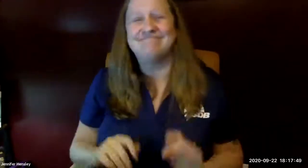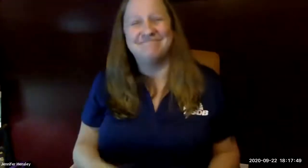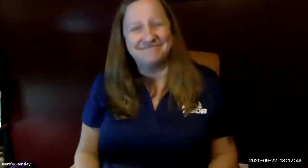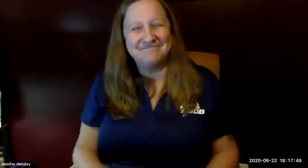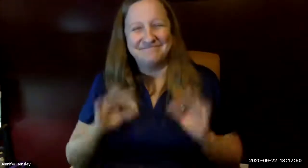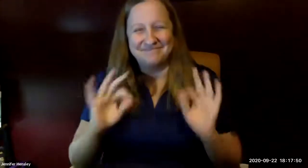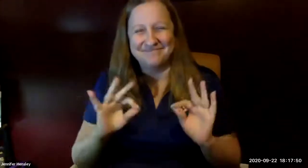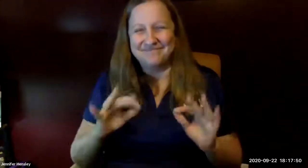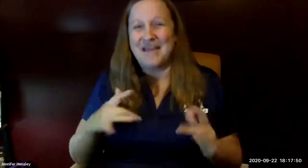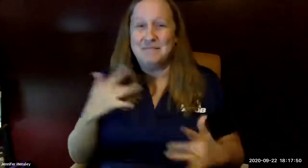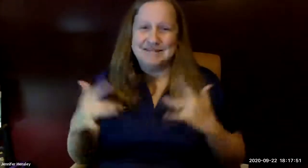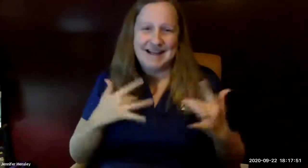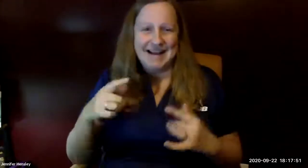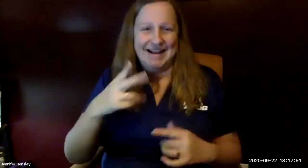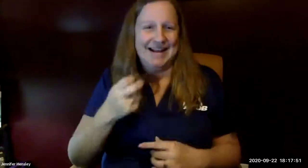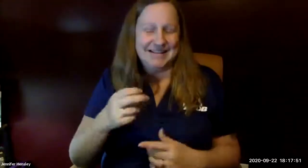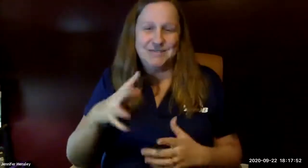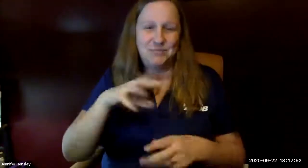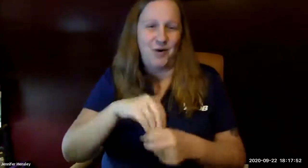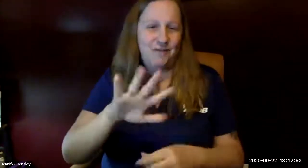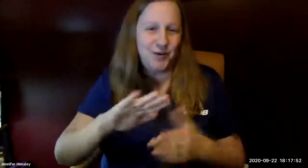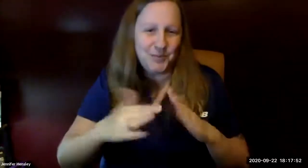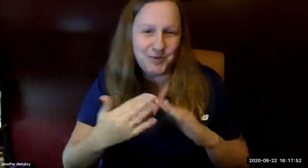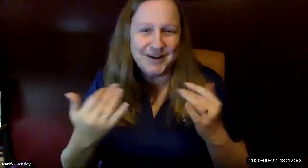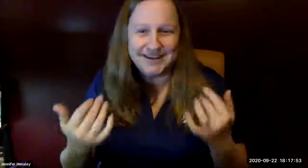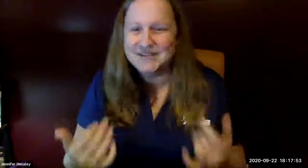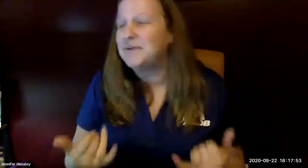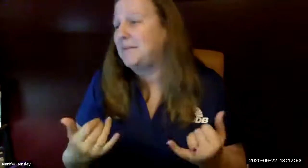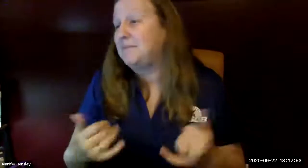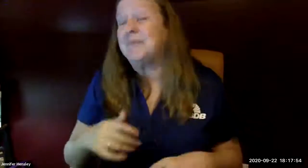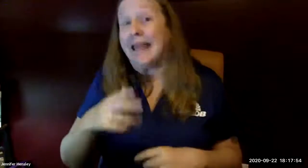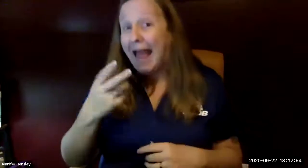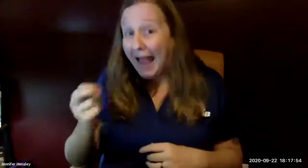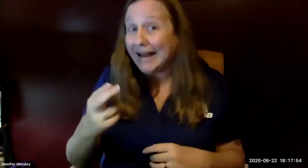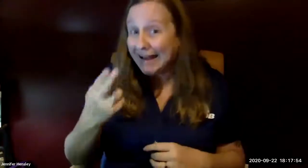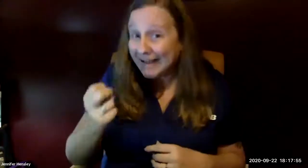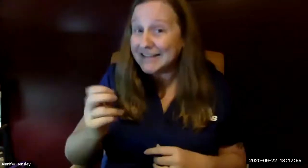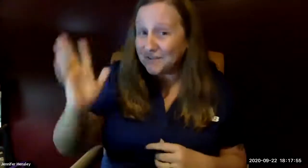to meet him as well